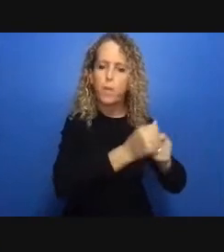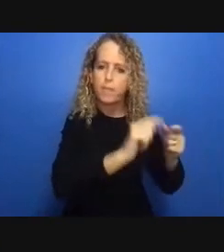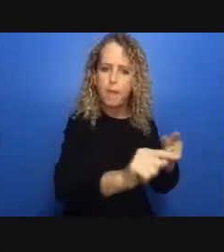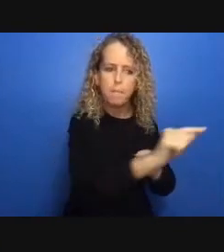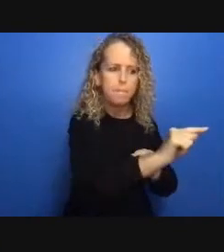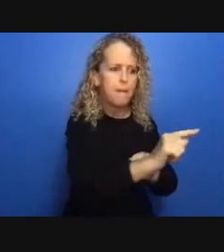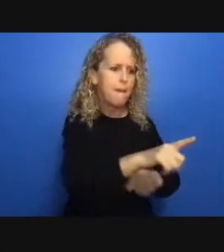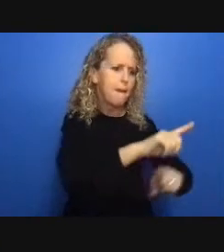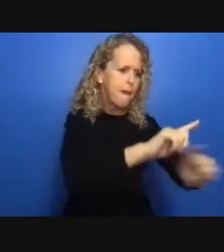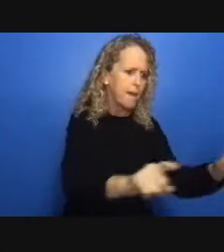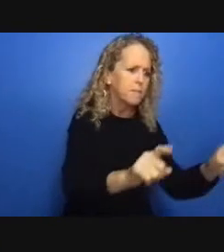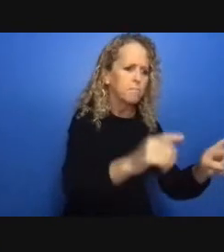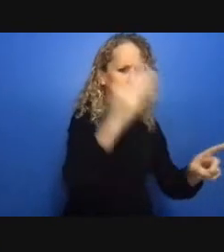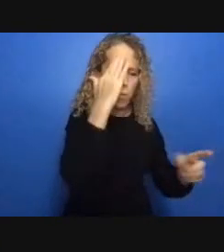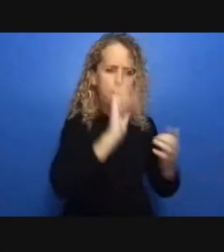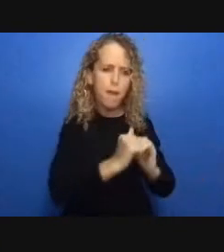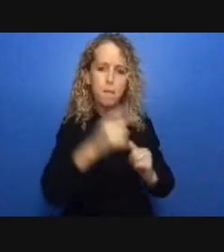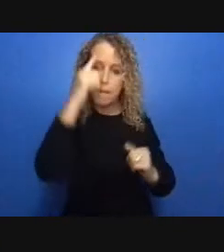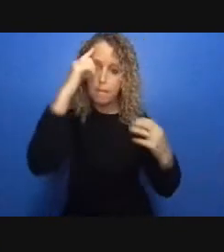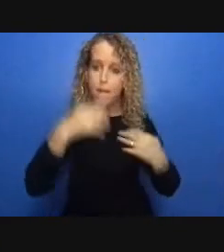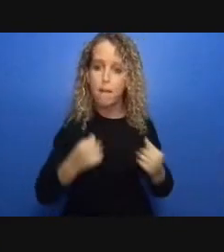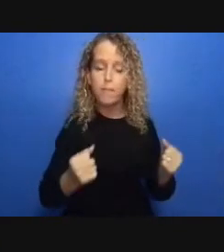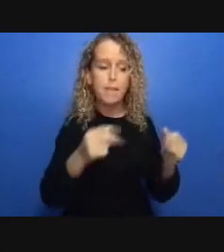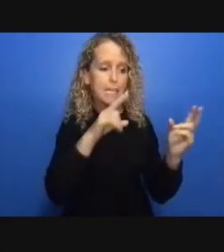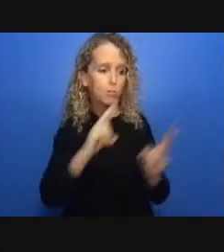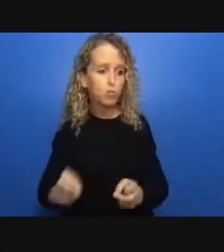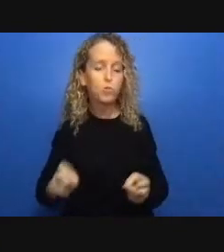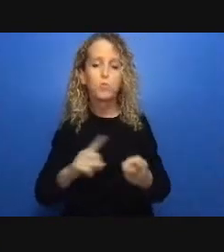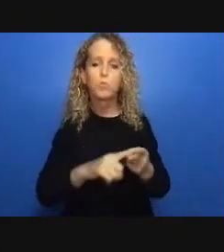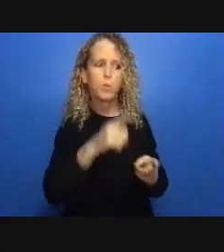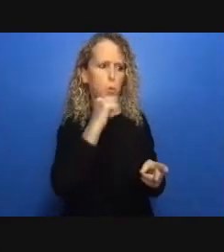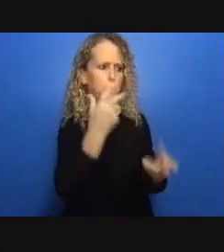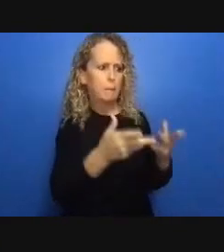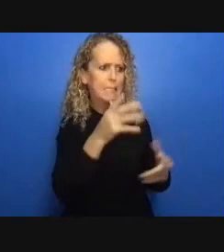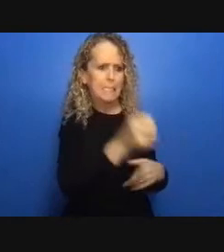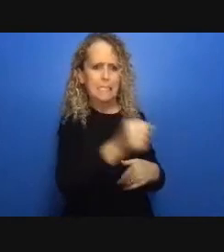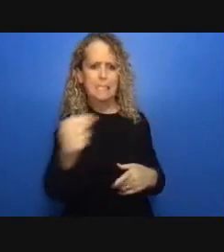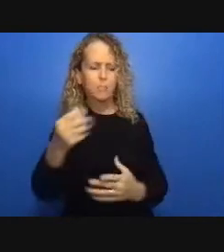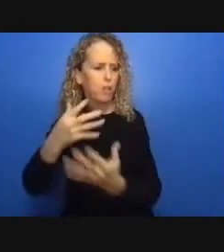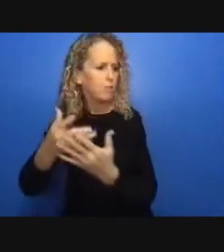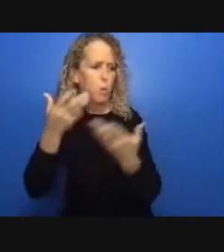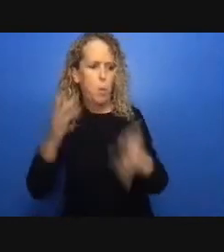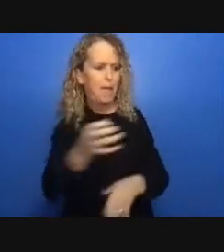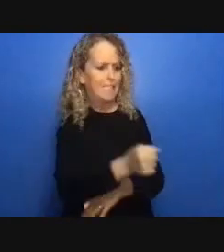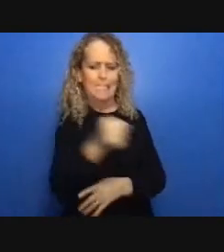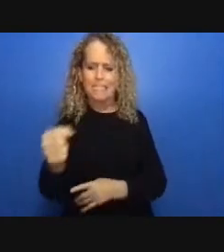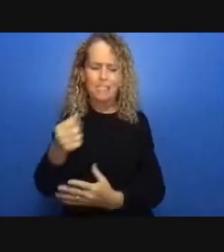in these areas were people who already experienced racism poverty and oppression